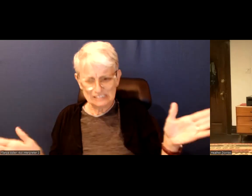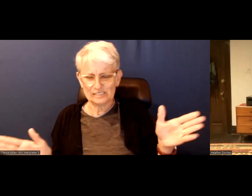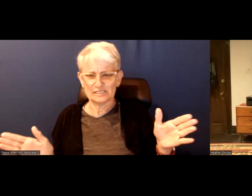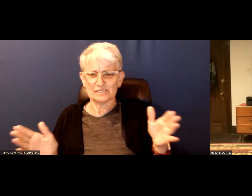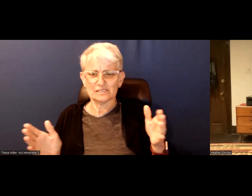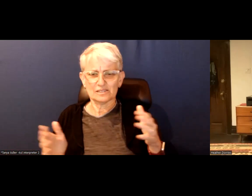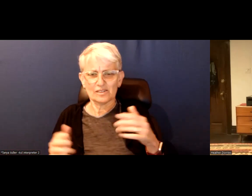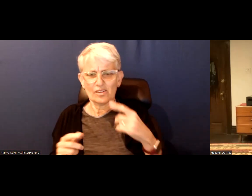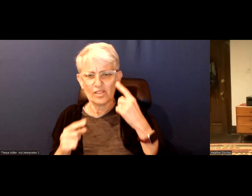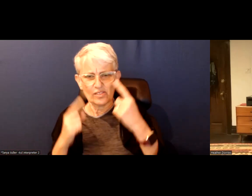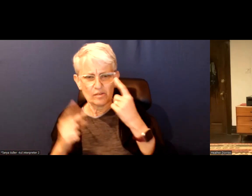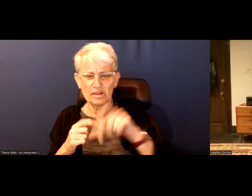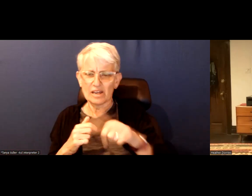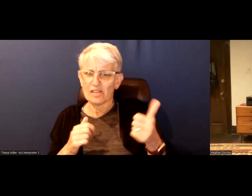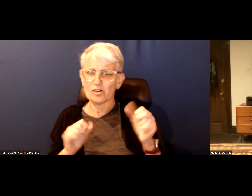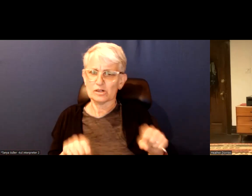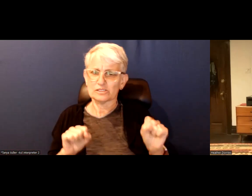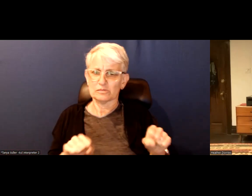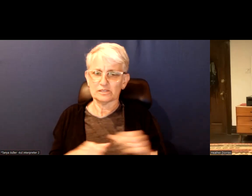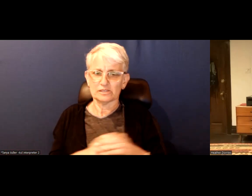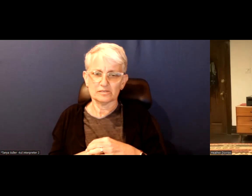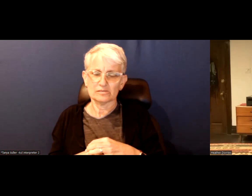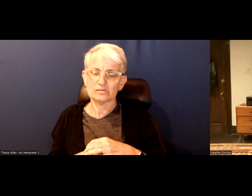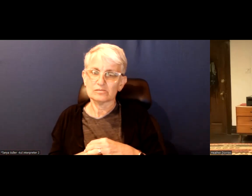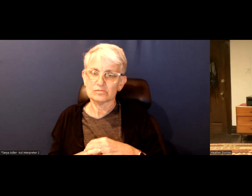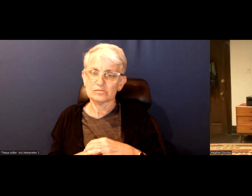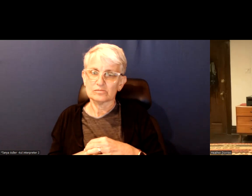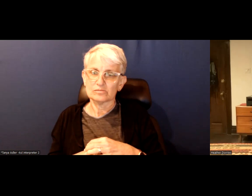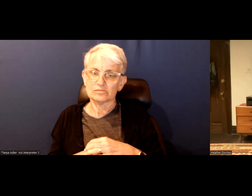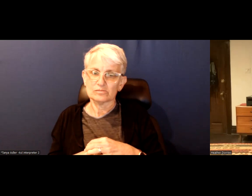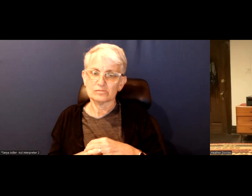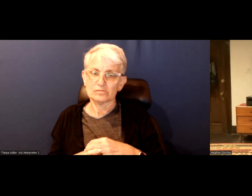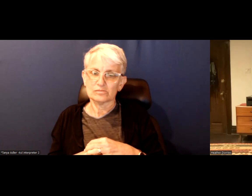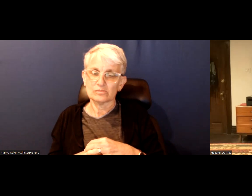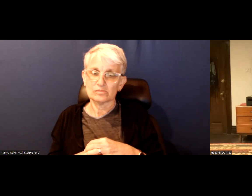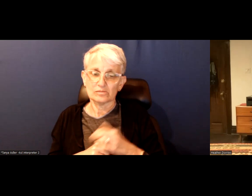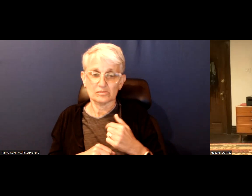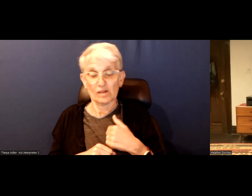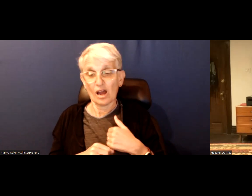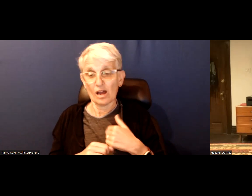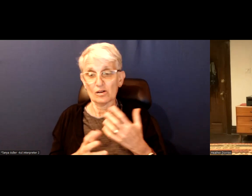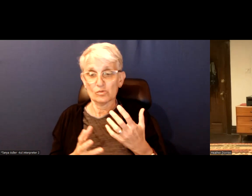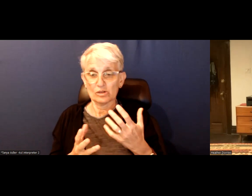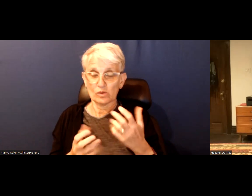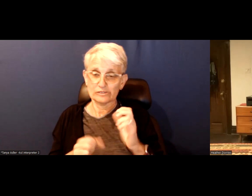And think about other possibilities and I would like to see those put on the table.